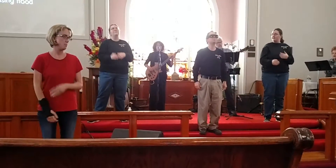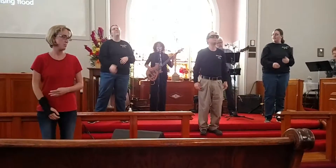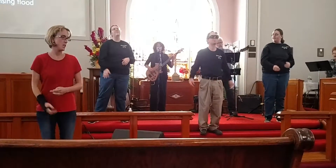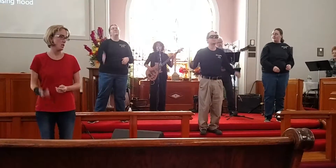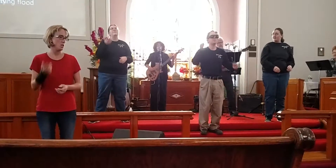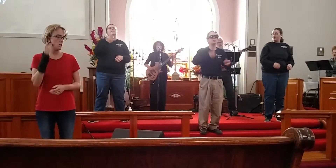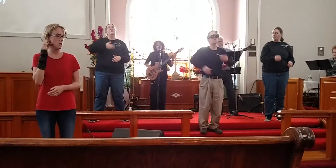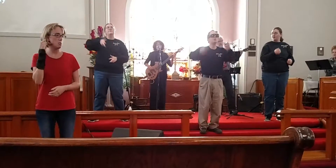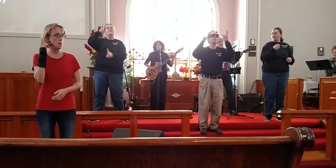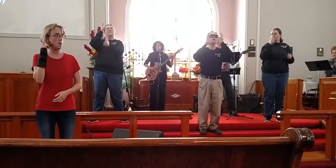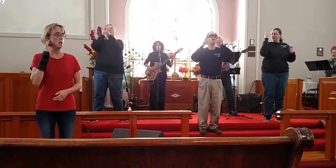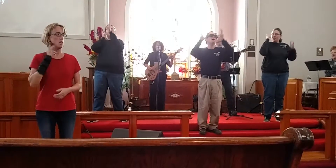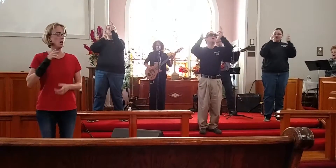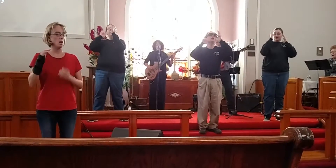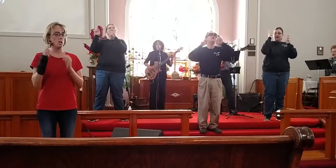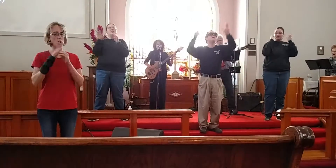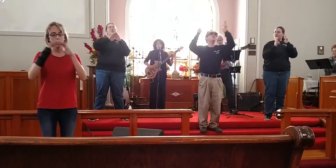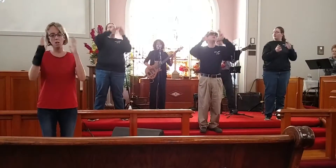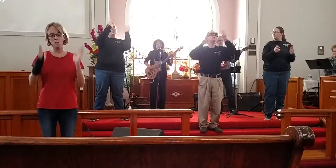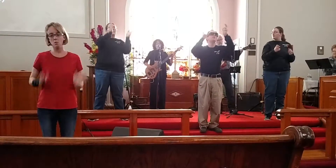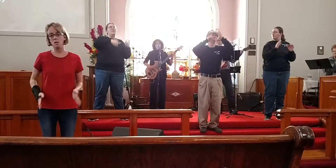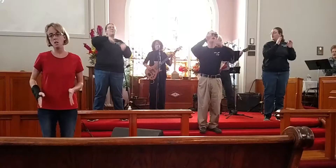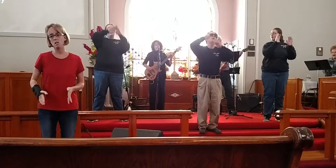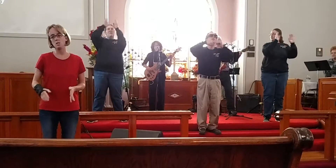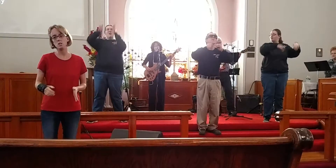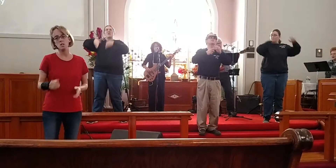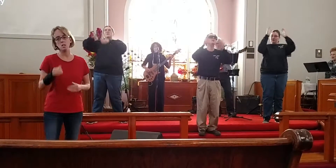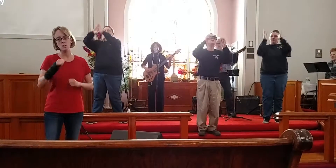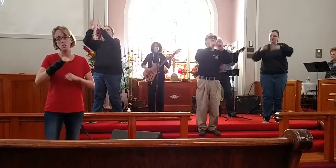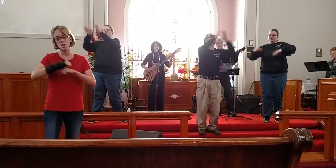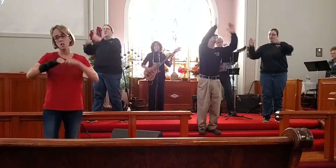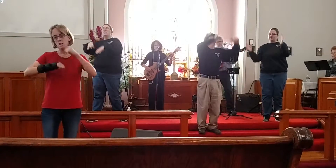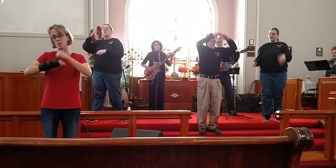I heard about a mansion